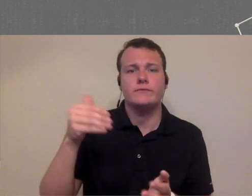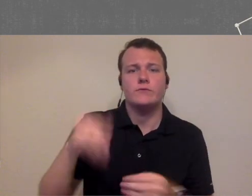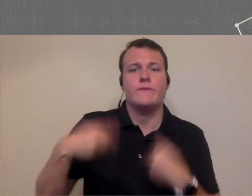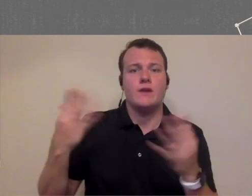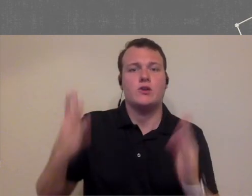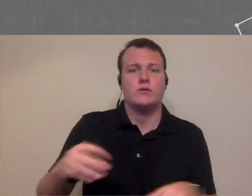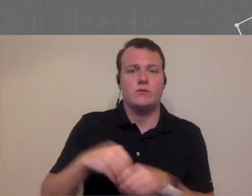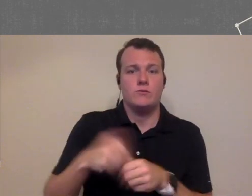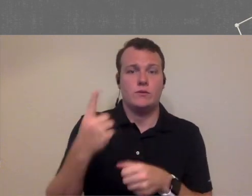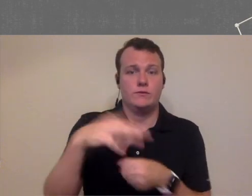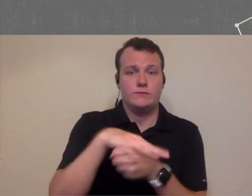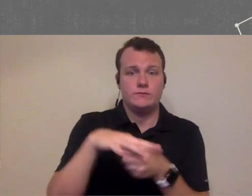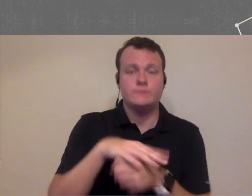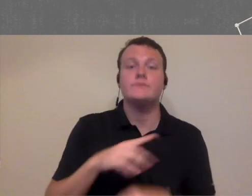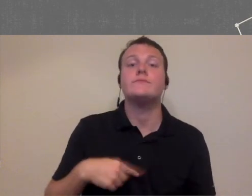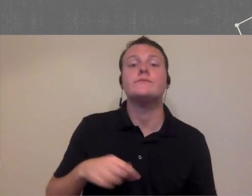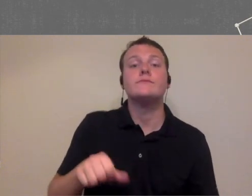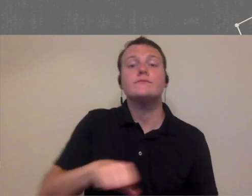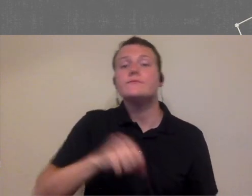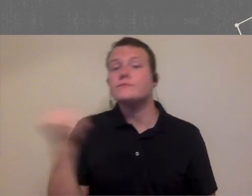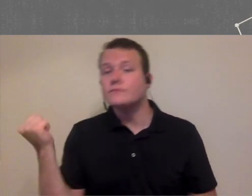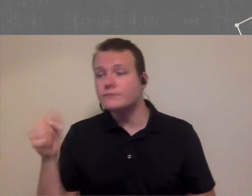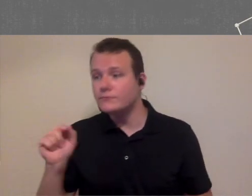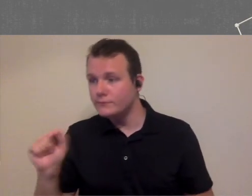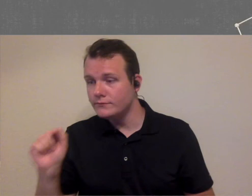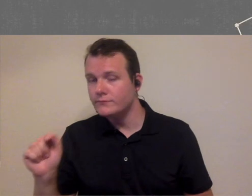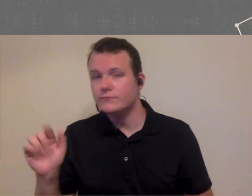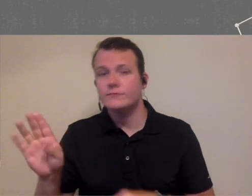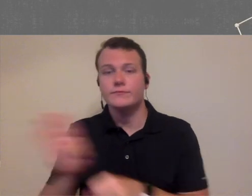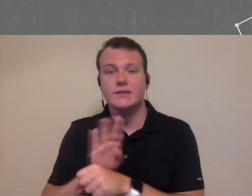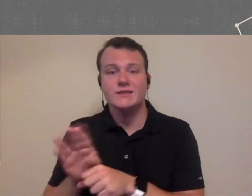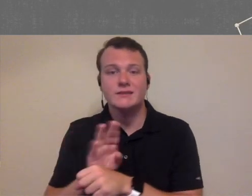concentrated in one location on the other hand my clinics that are in much